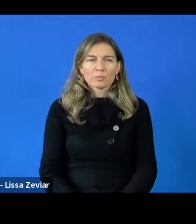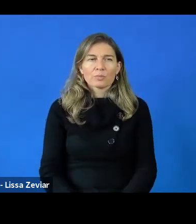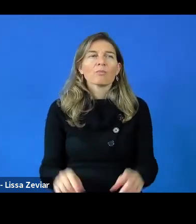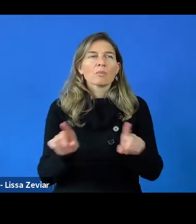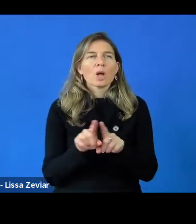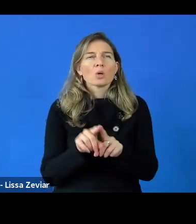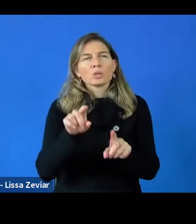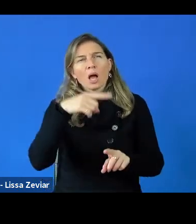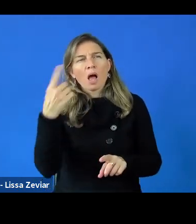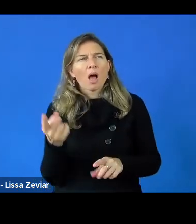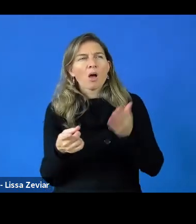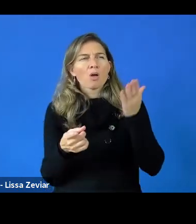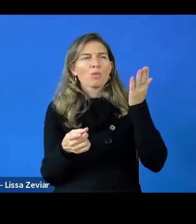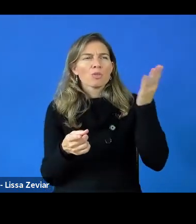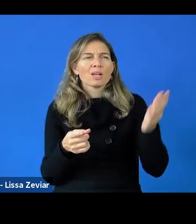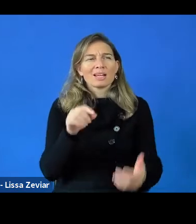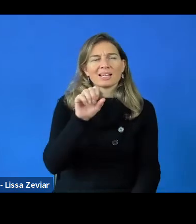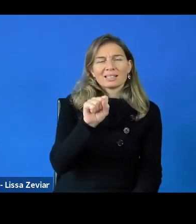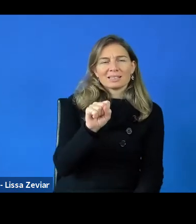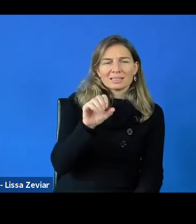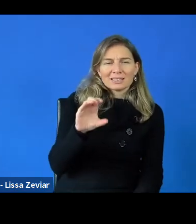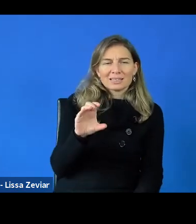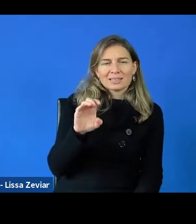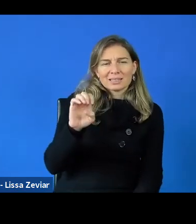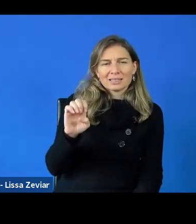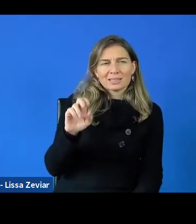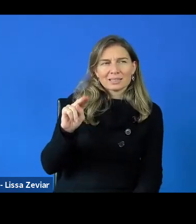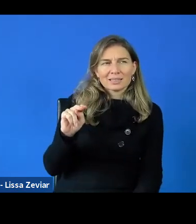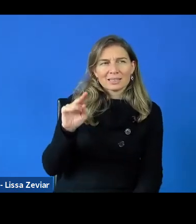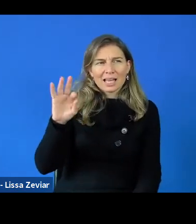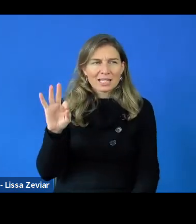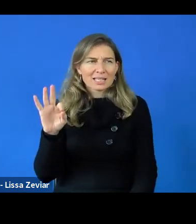In SCENT the idea is to create a framework for education,